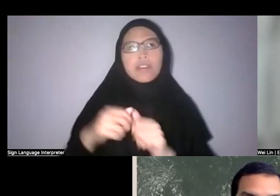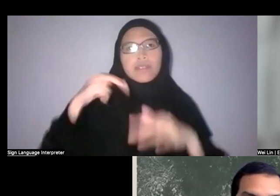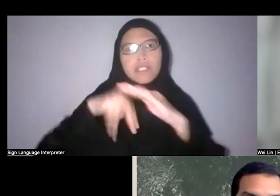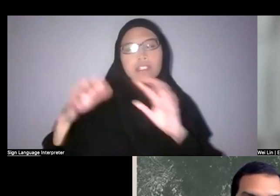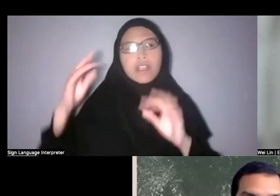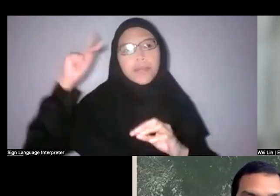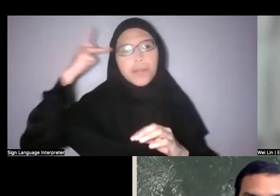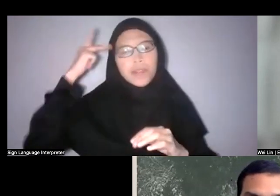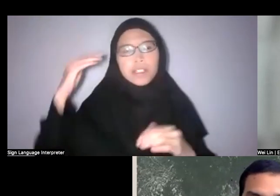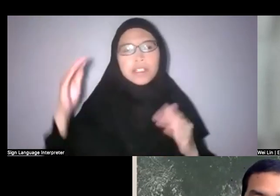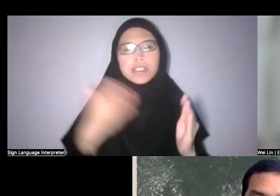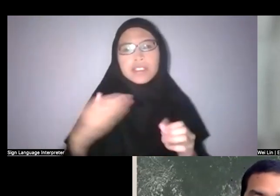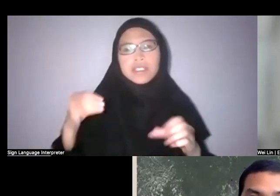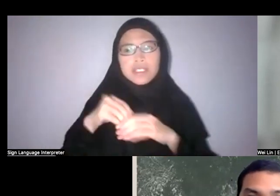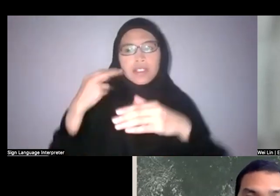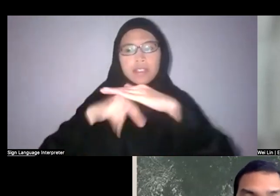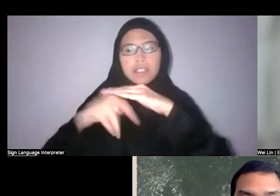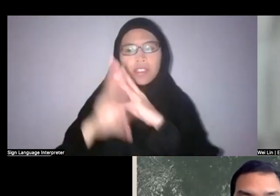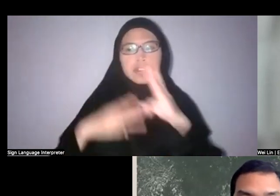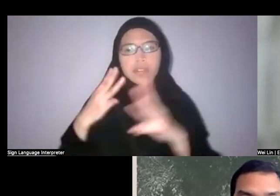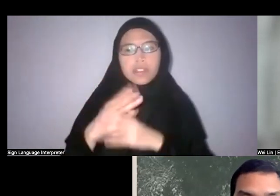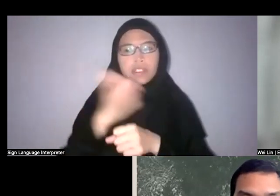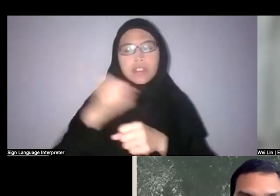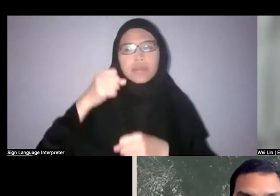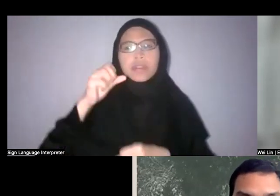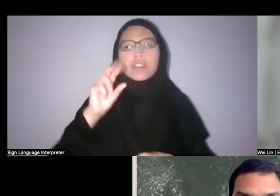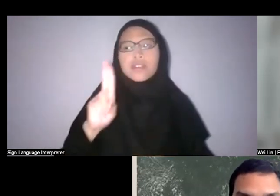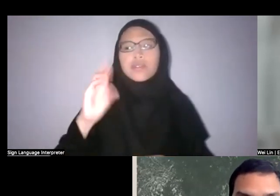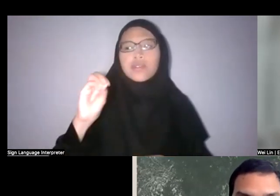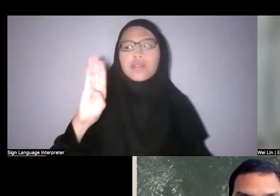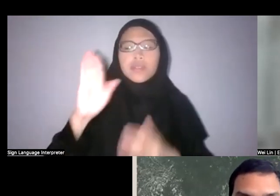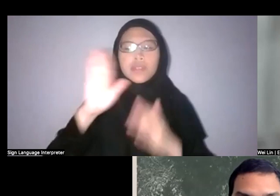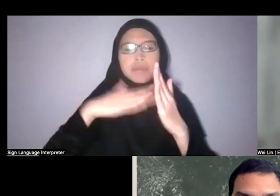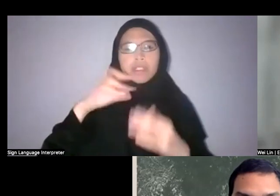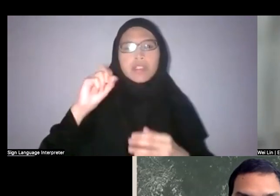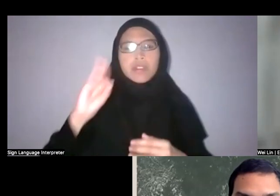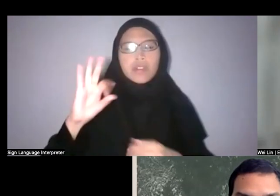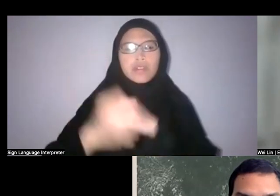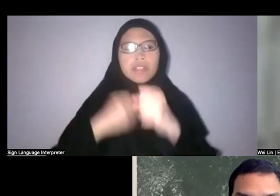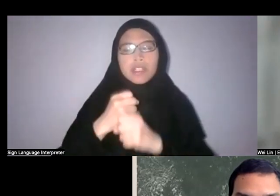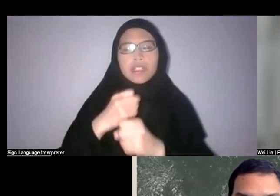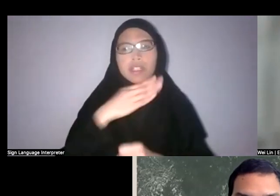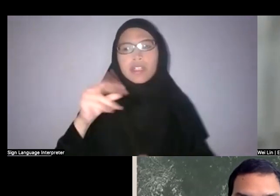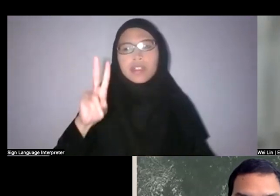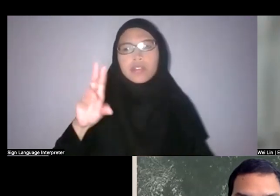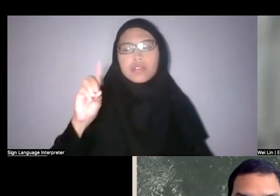He was the winner of the 2018 UOB Painting of The Year and 2014 Winston Oh Travel Award.